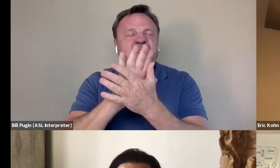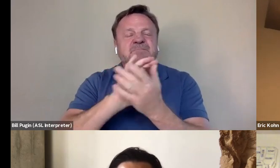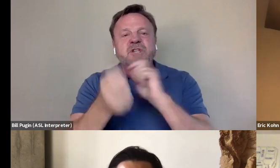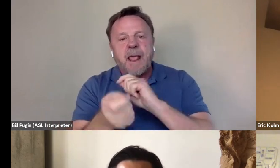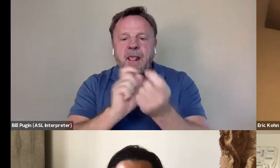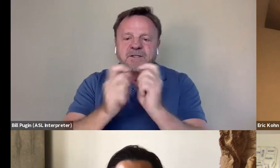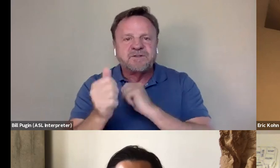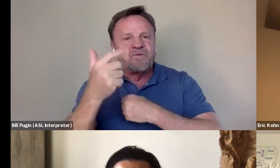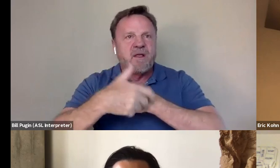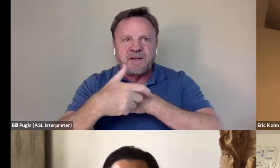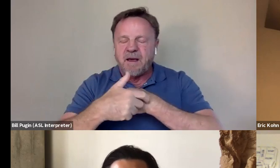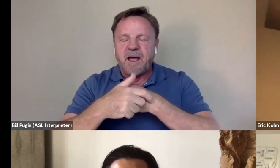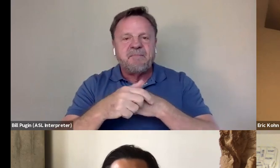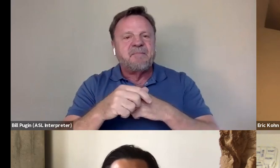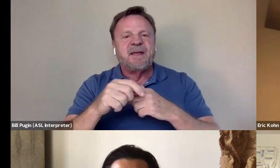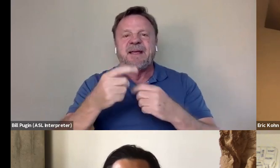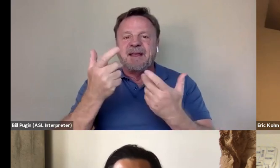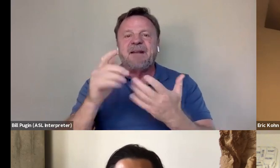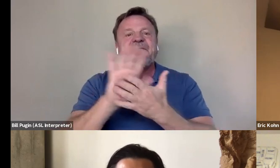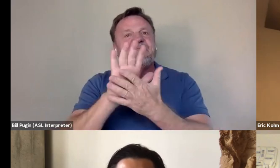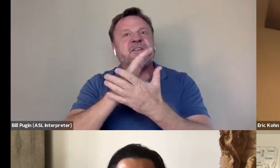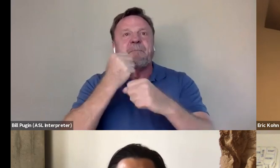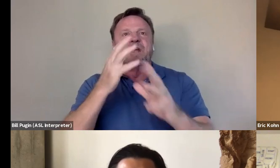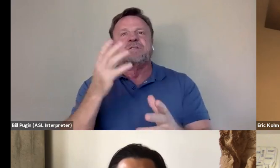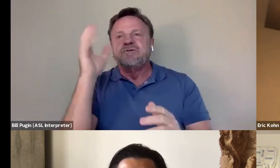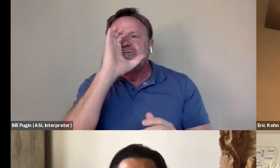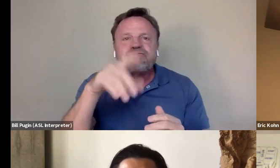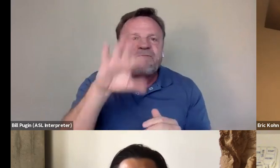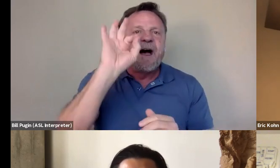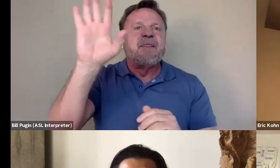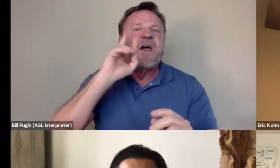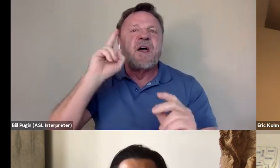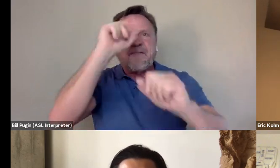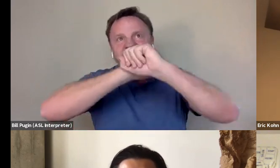as filmmakers find their vision, but we didn't actually think this was potentially